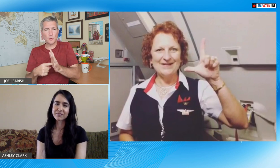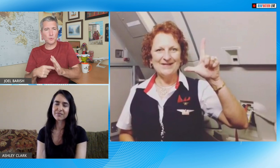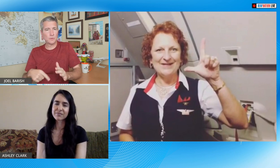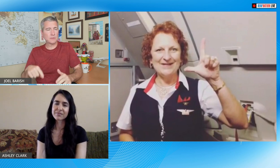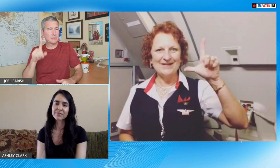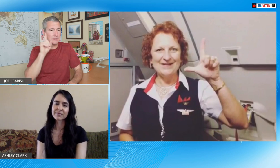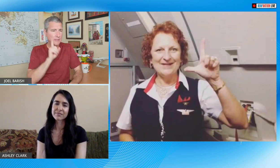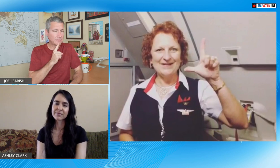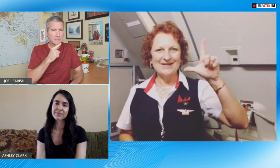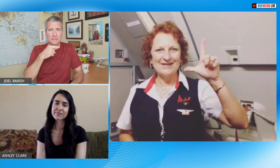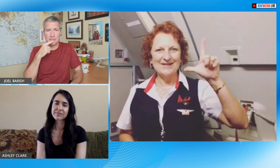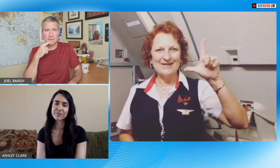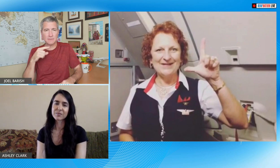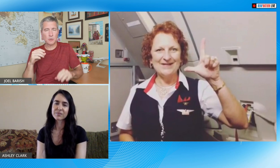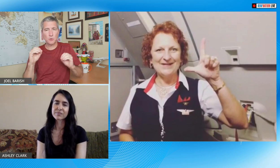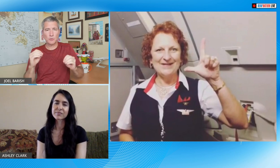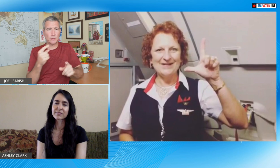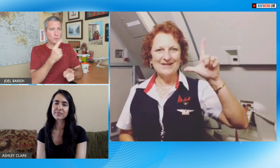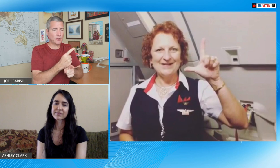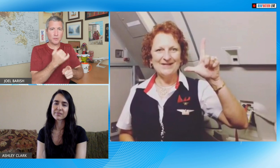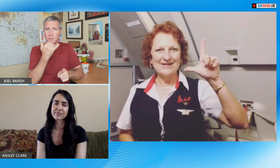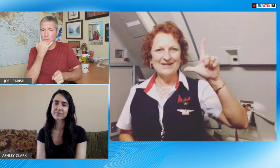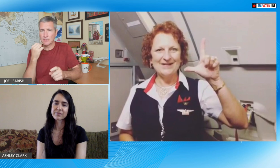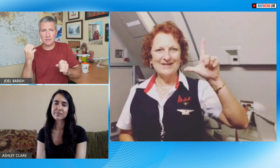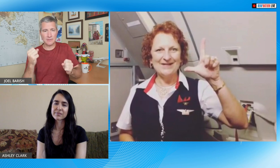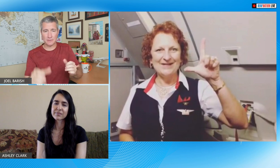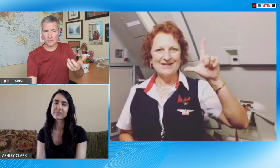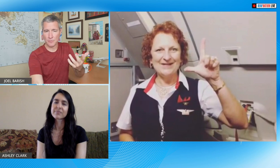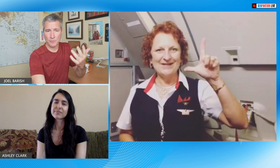spelling to that super fluent deaf person you know I mean there's no right